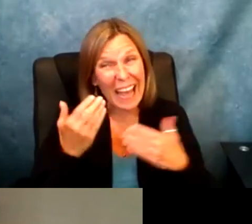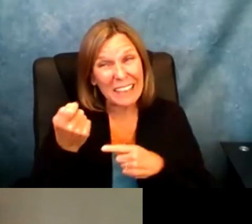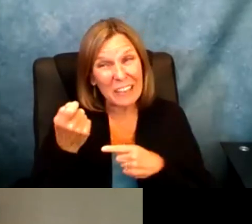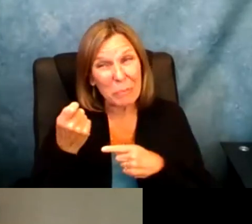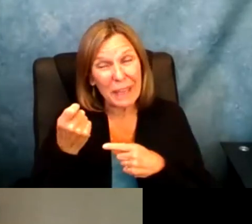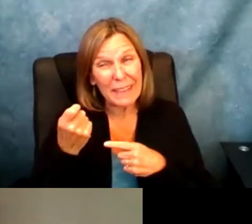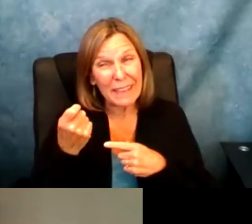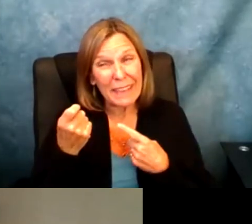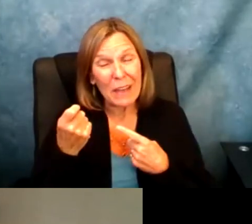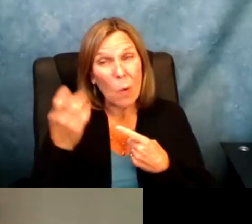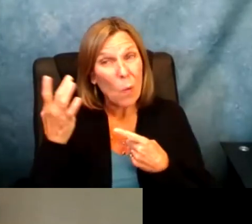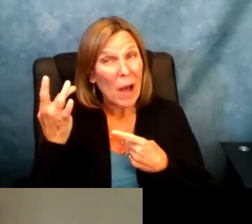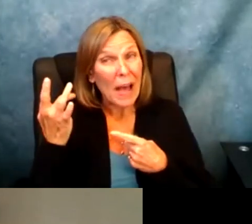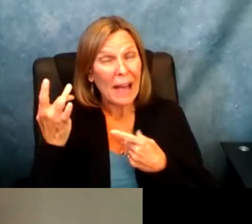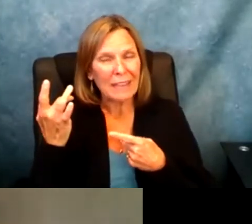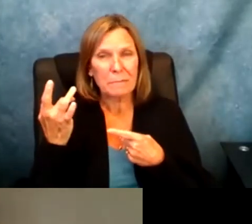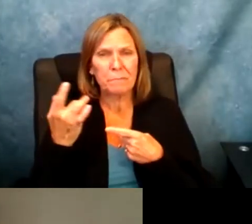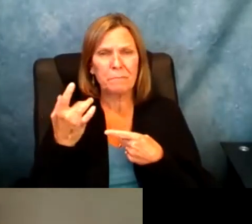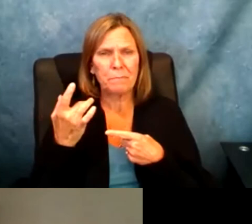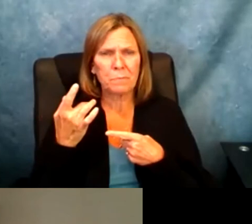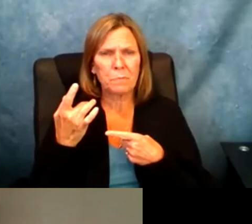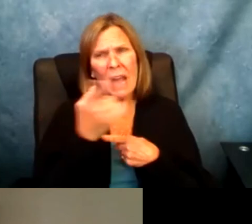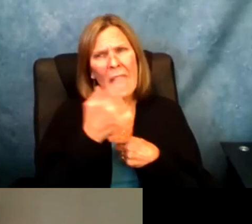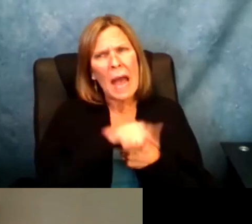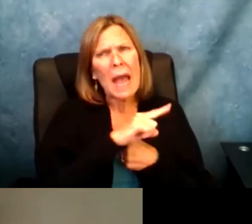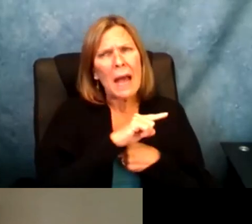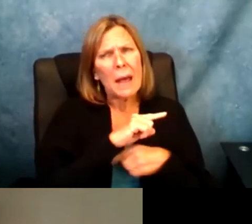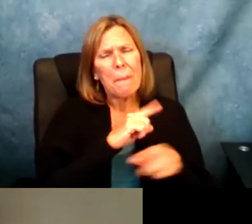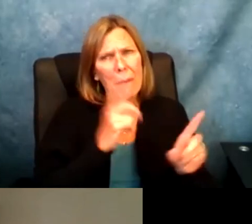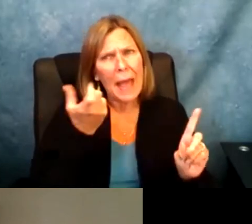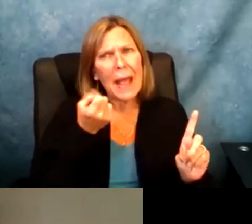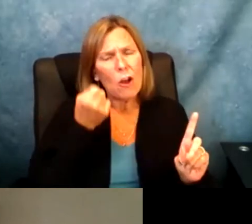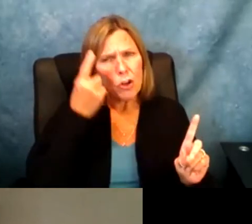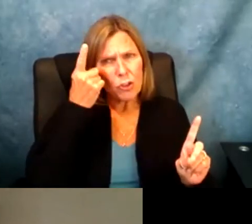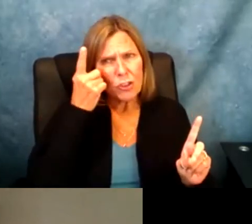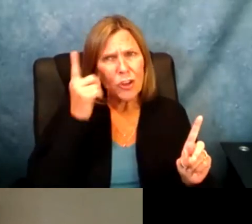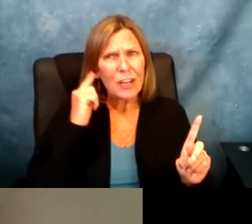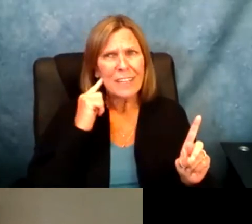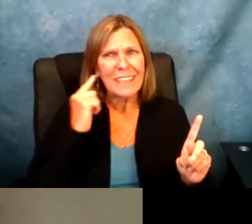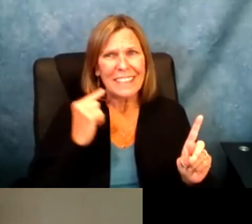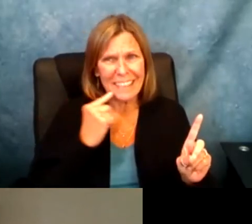age. But what always made me a little bit saddened was it